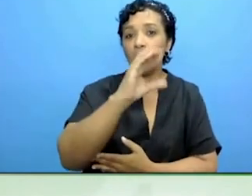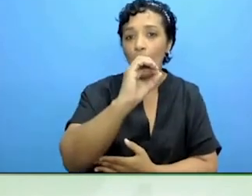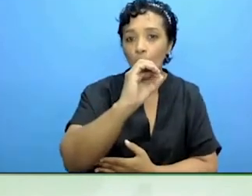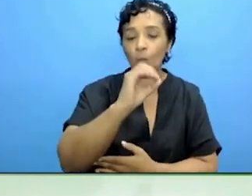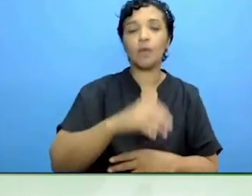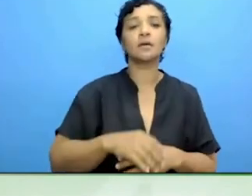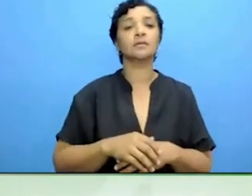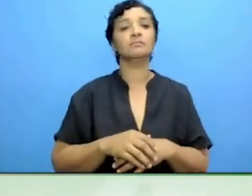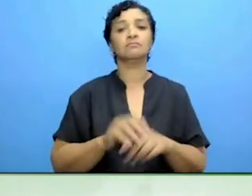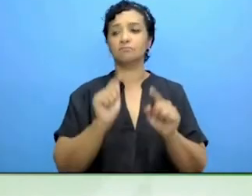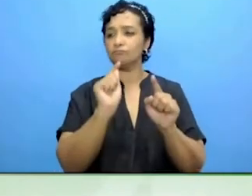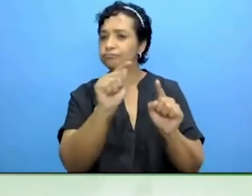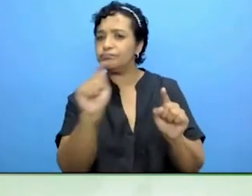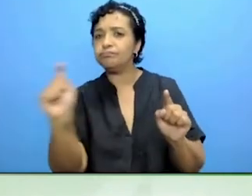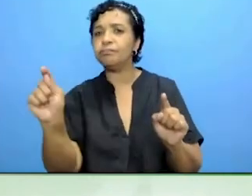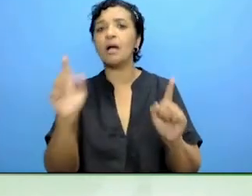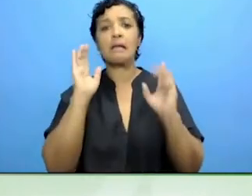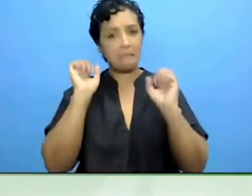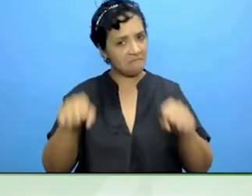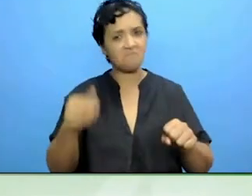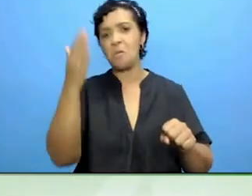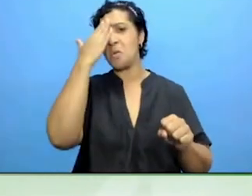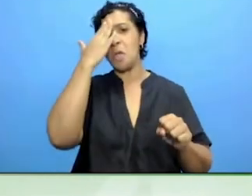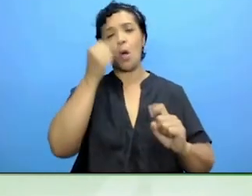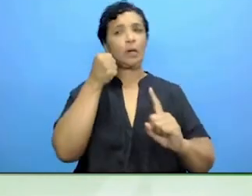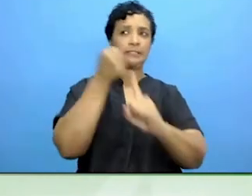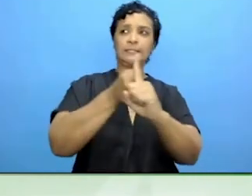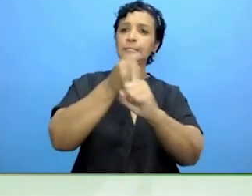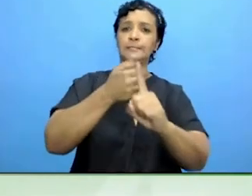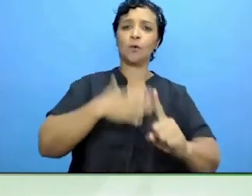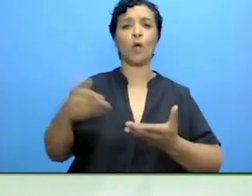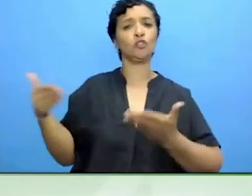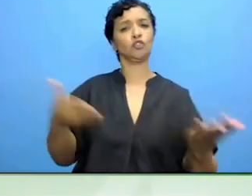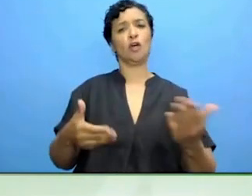used to lobbying and pushing for this.